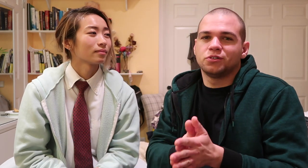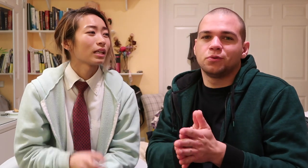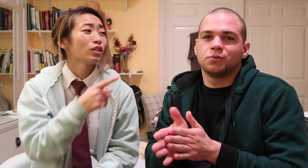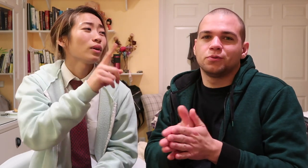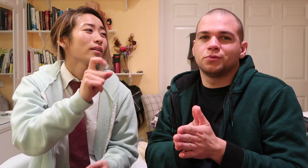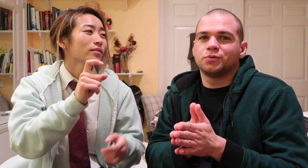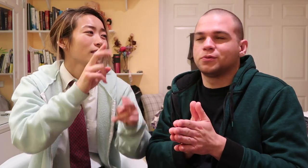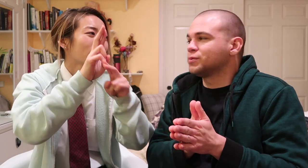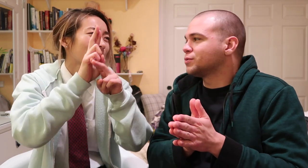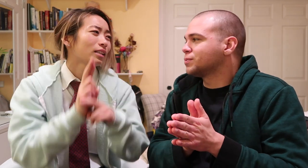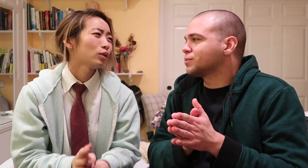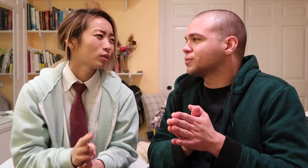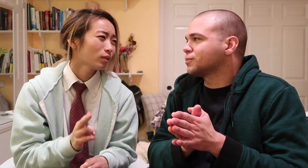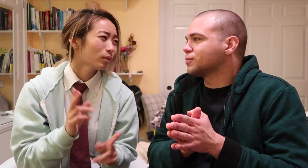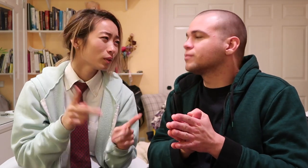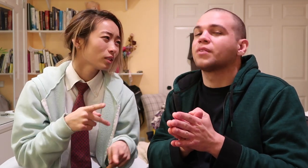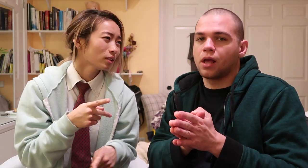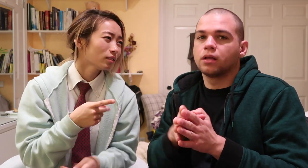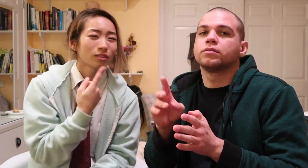yeah and you kinda have to get used to that person